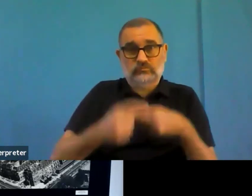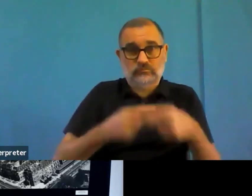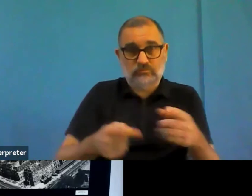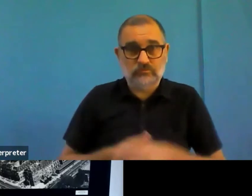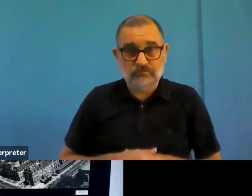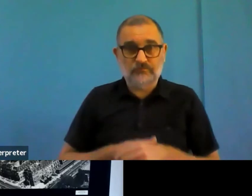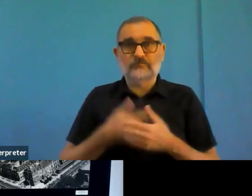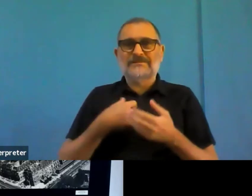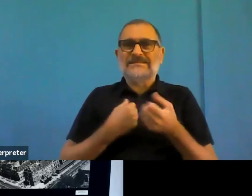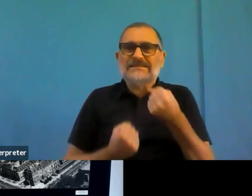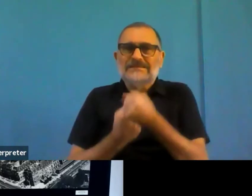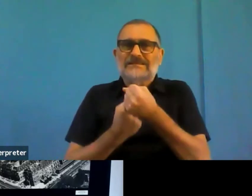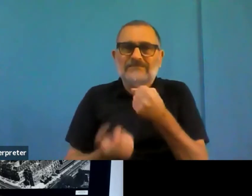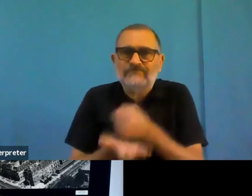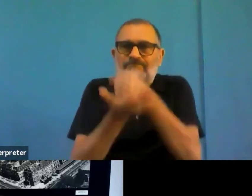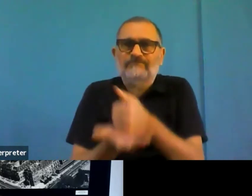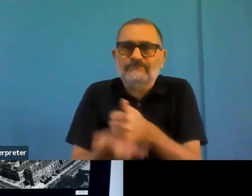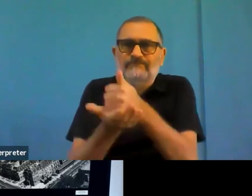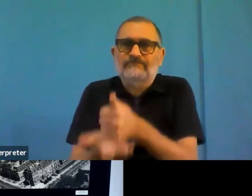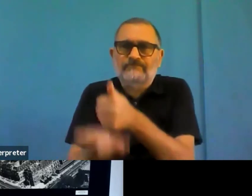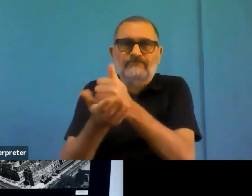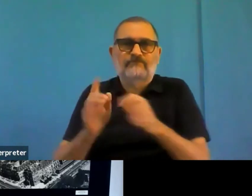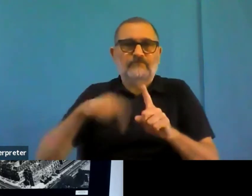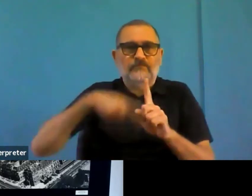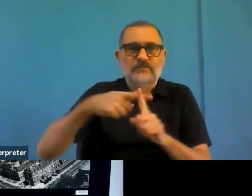lot of sort of time and effort into trying to encourage Member States encourage them